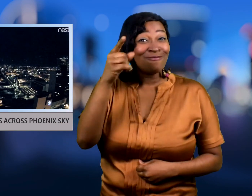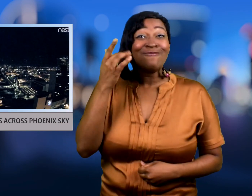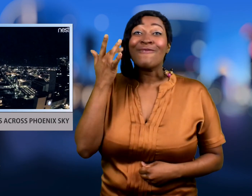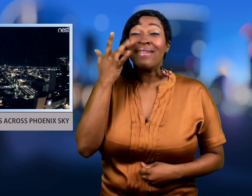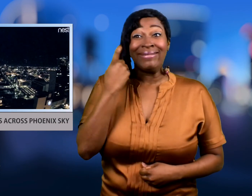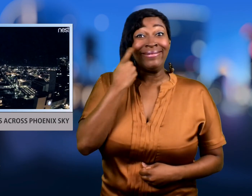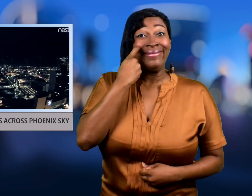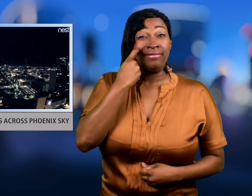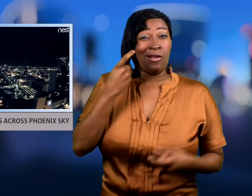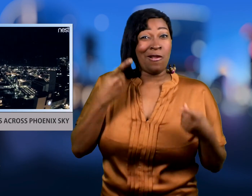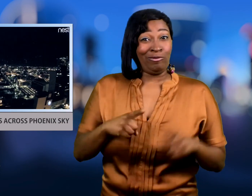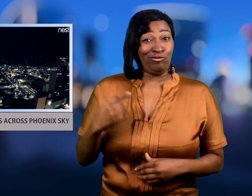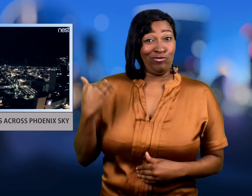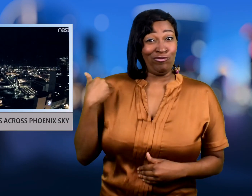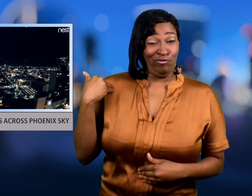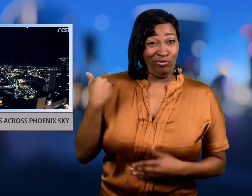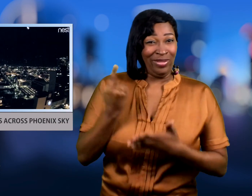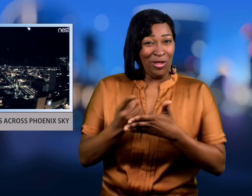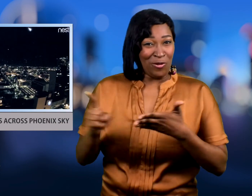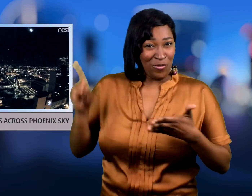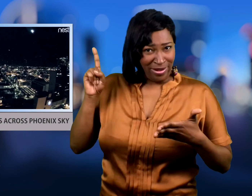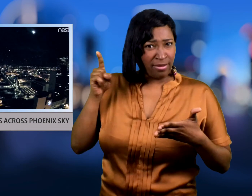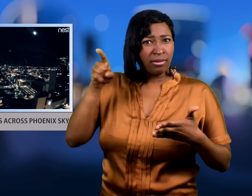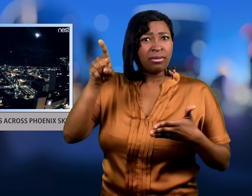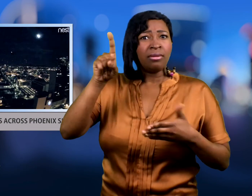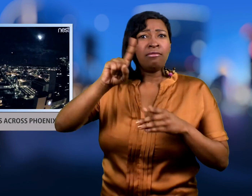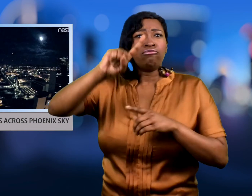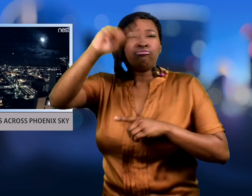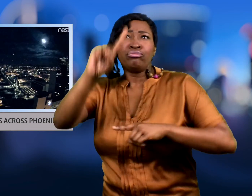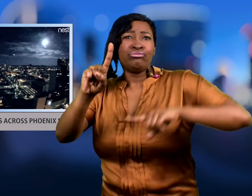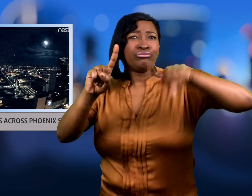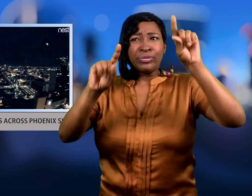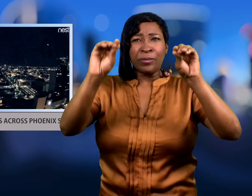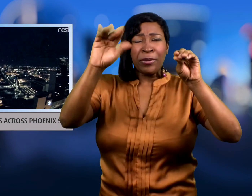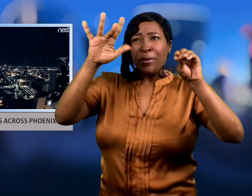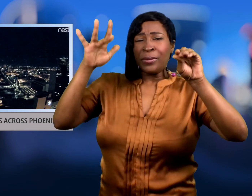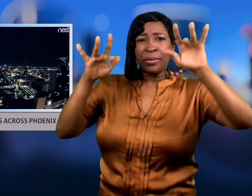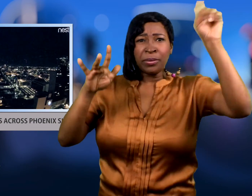streak of light comes right after the